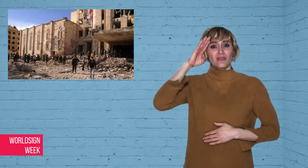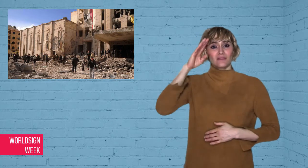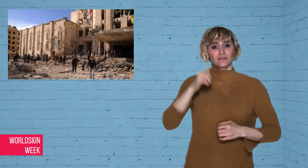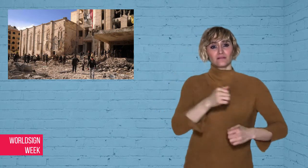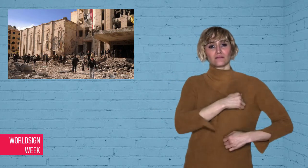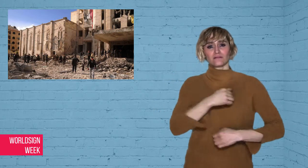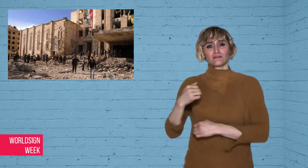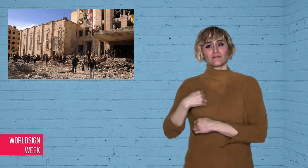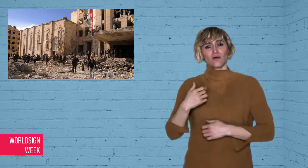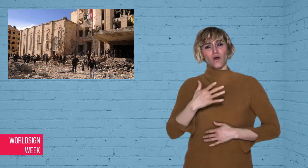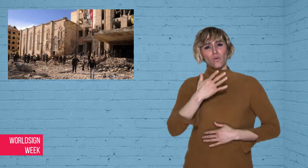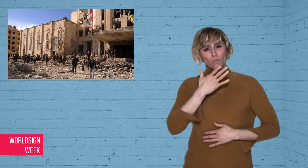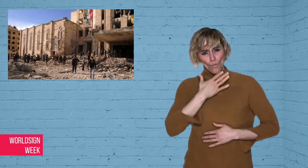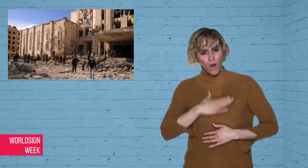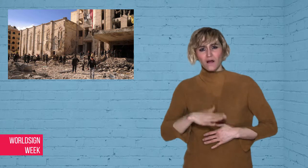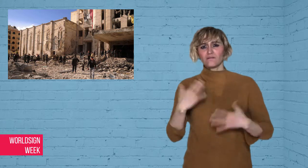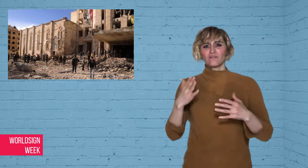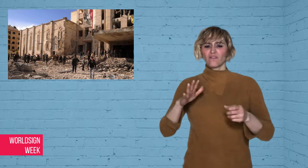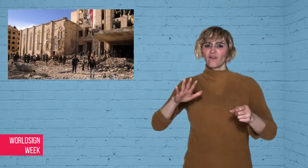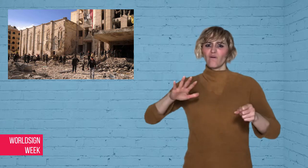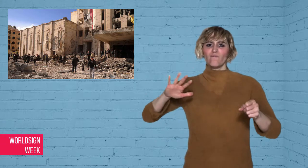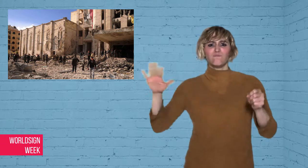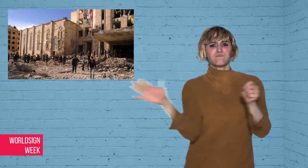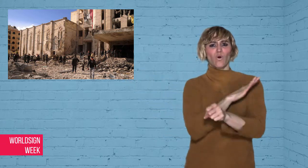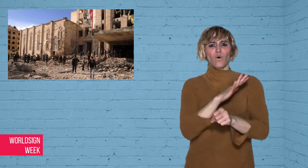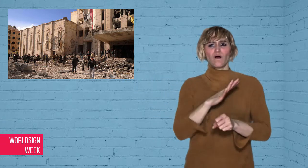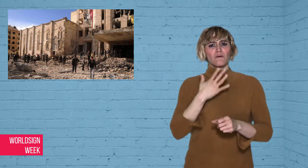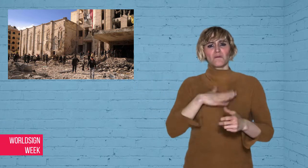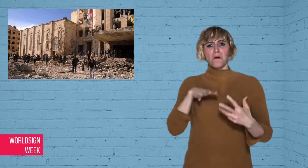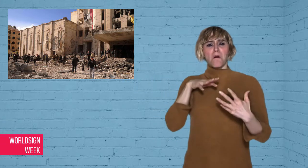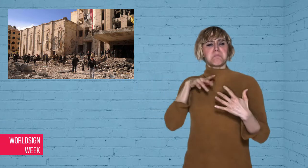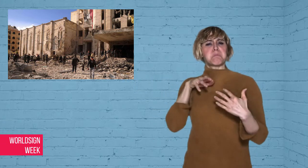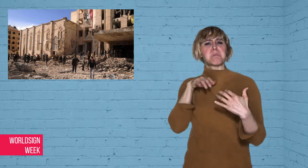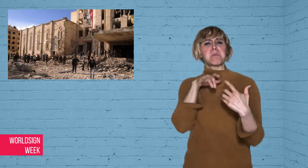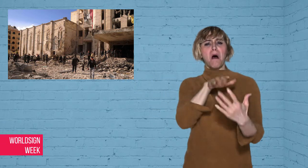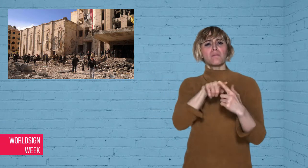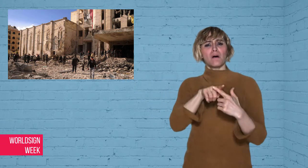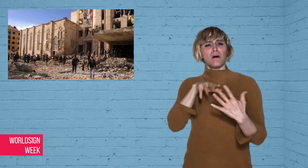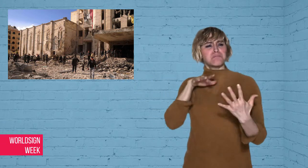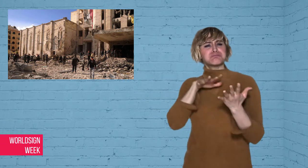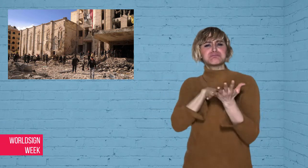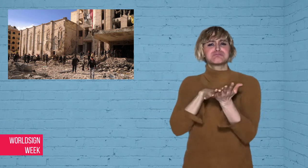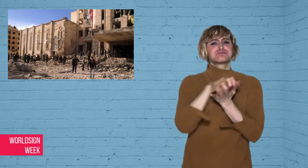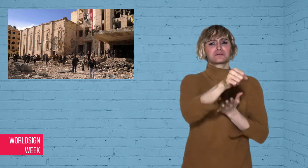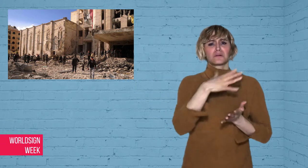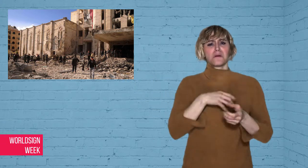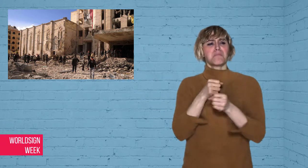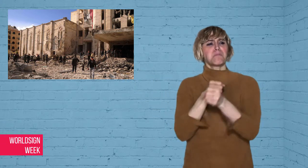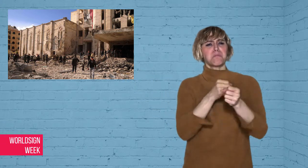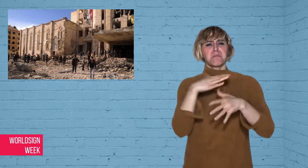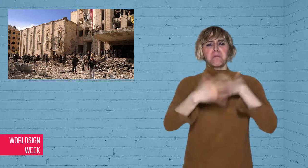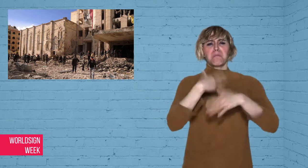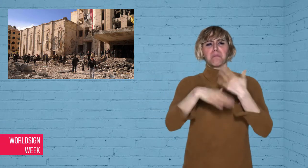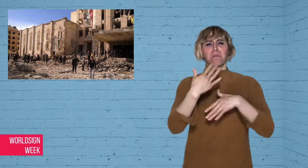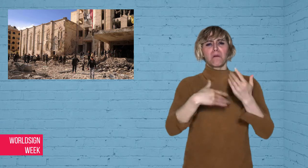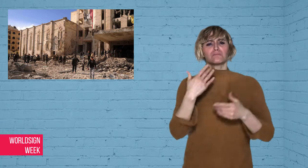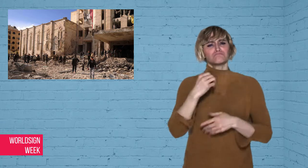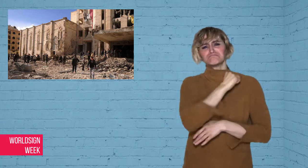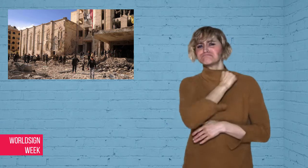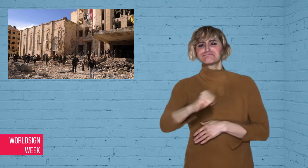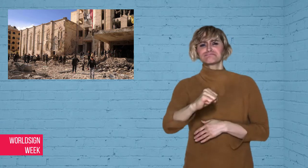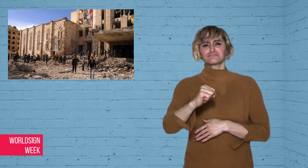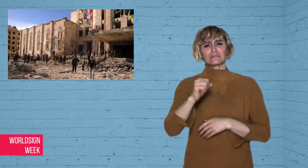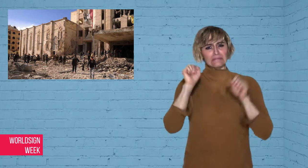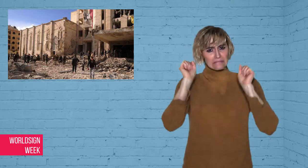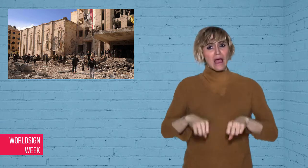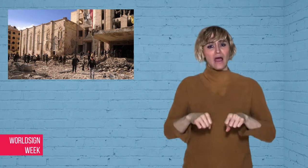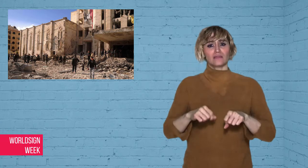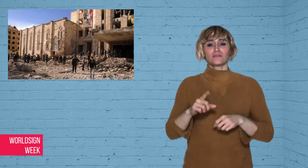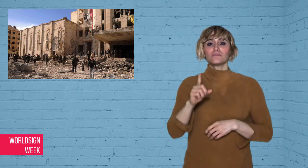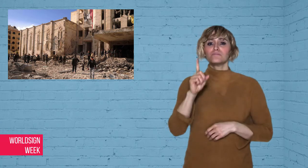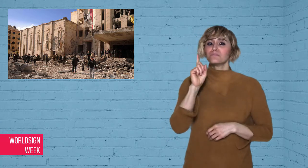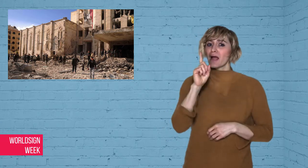capacity because the IS fighters hide